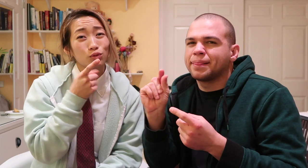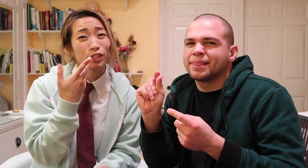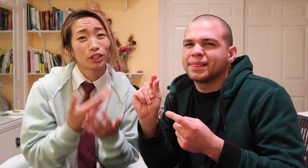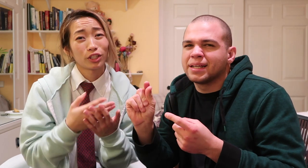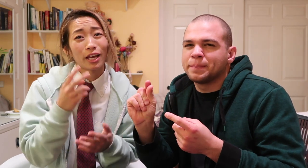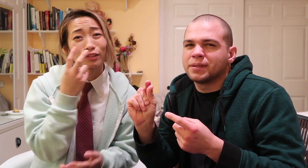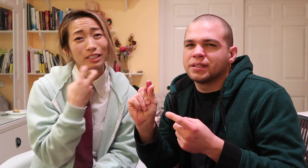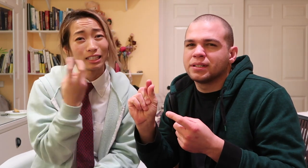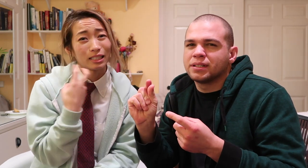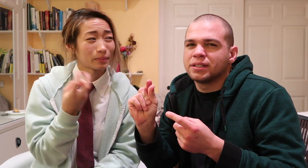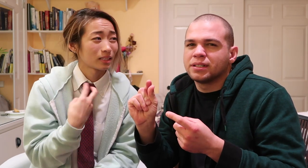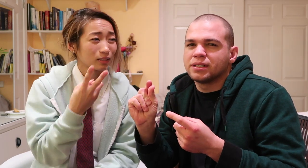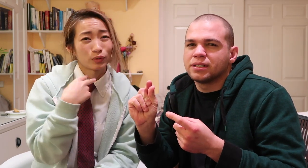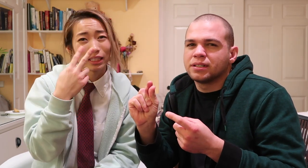He's really good at reading lips